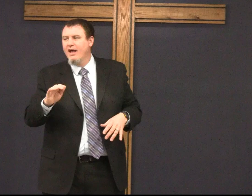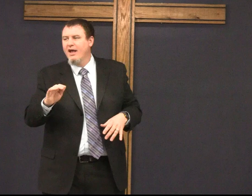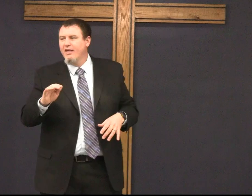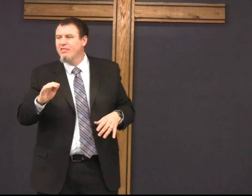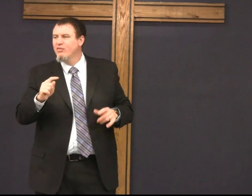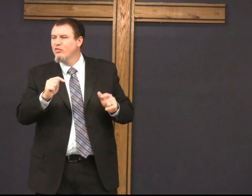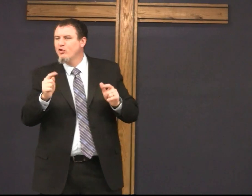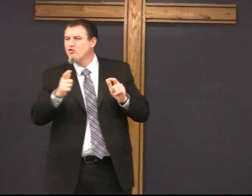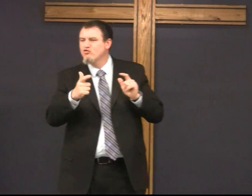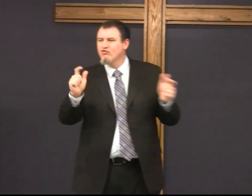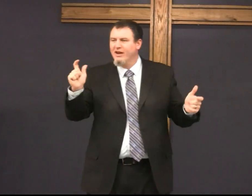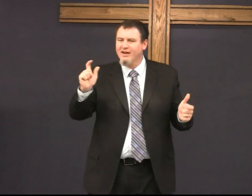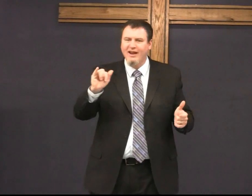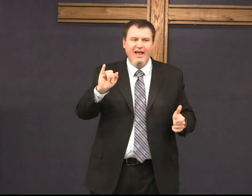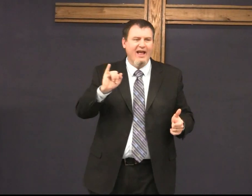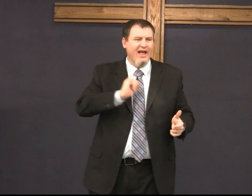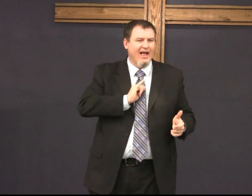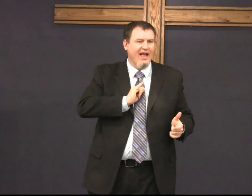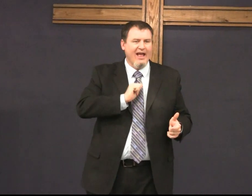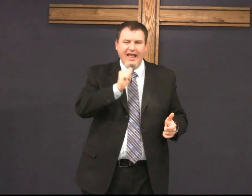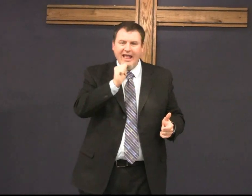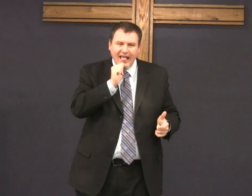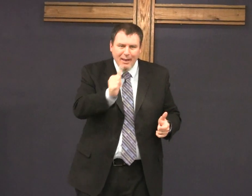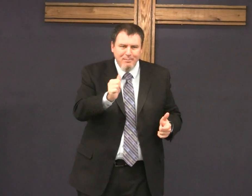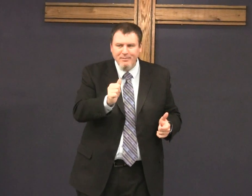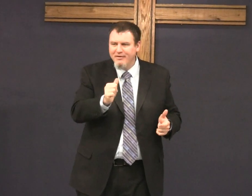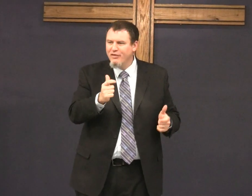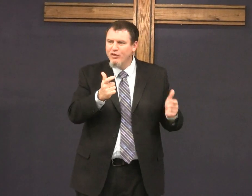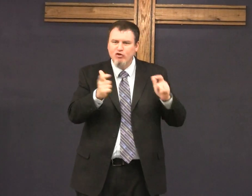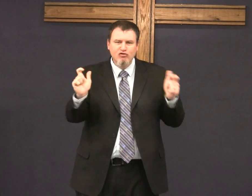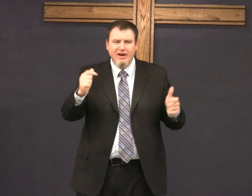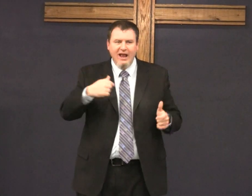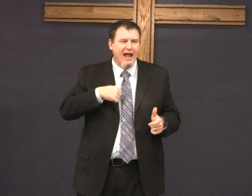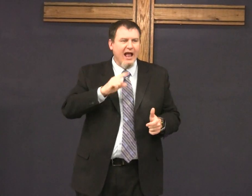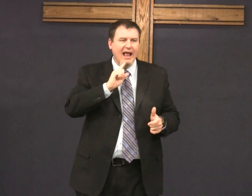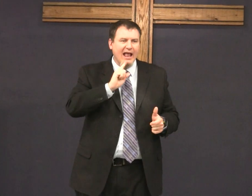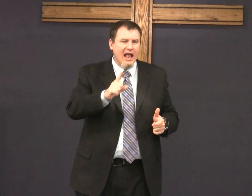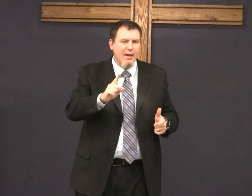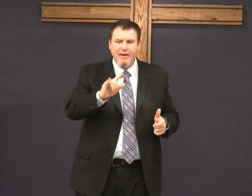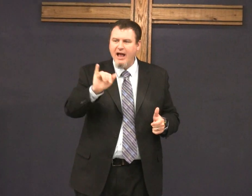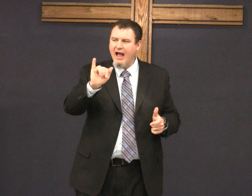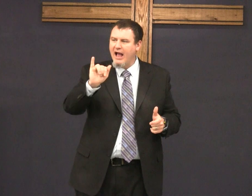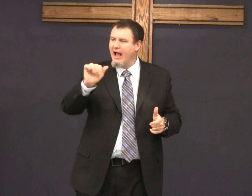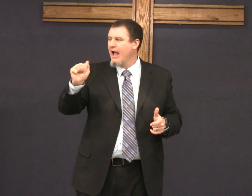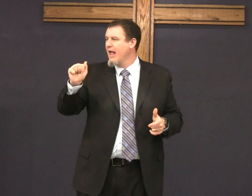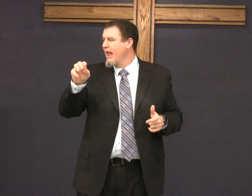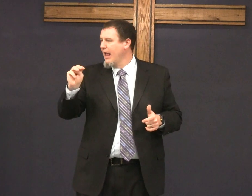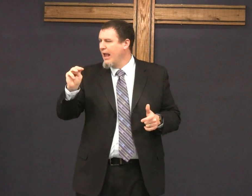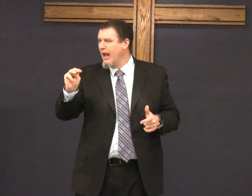on The Great I Am The Great I Am